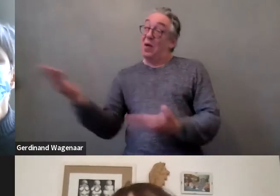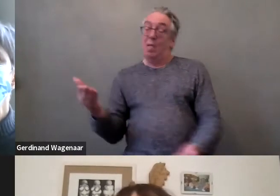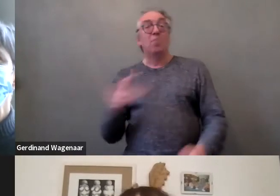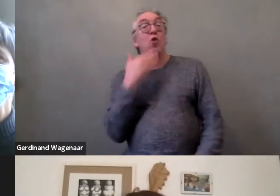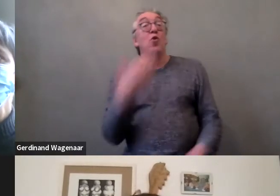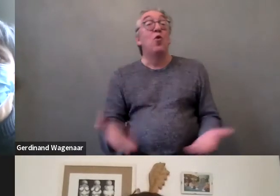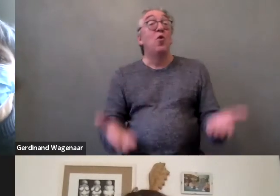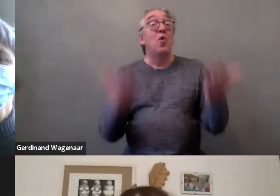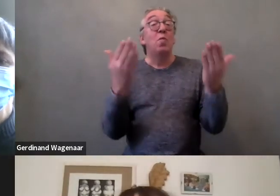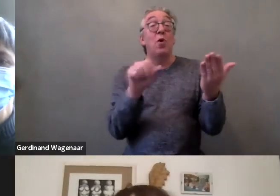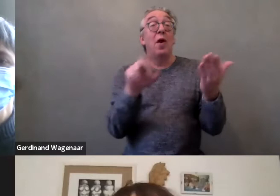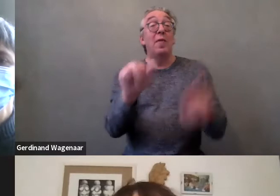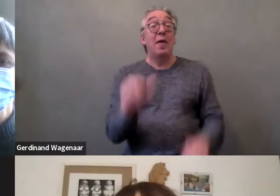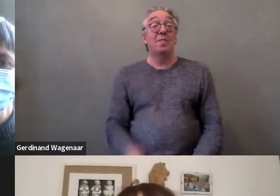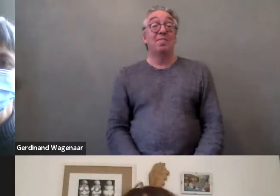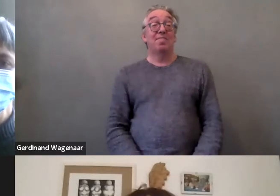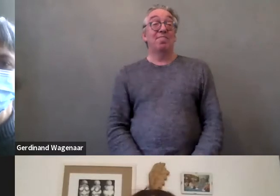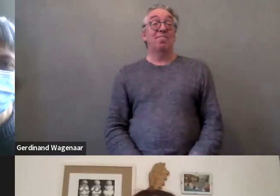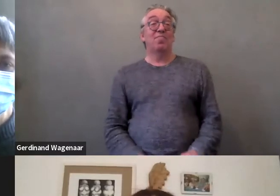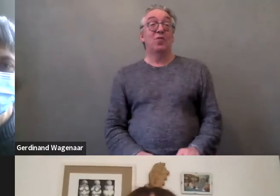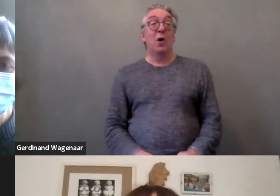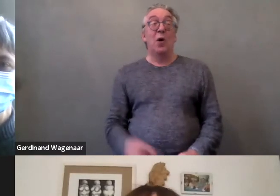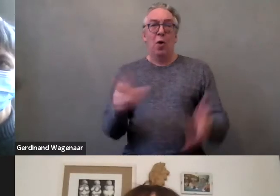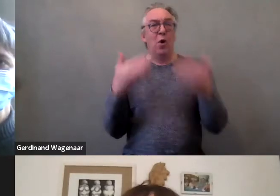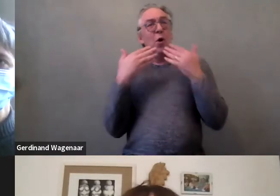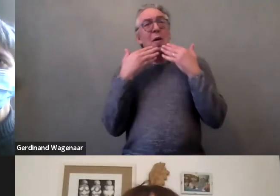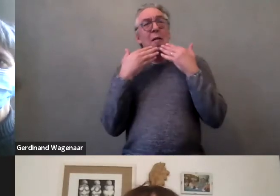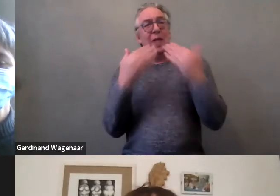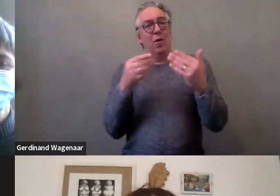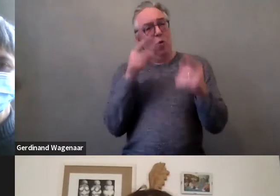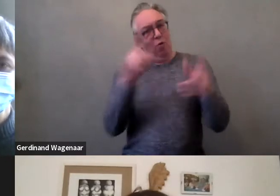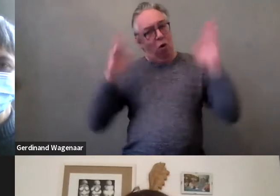Thank you for taking into consideration the work of CERMI women's foundation